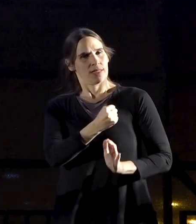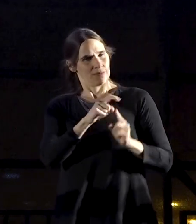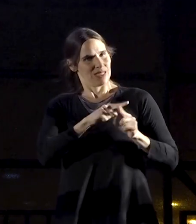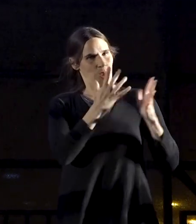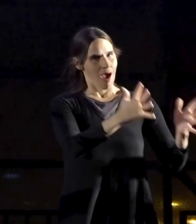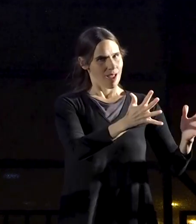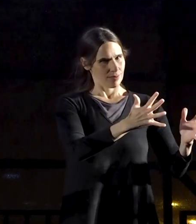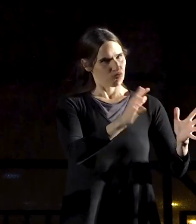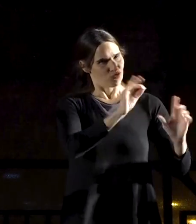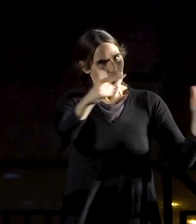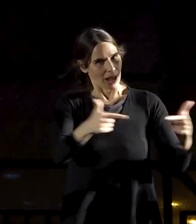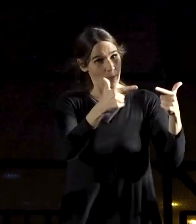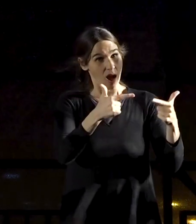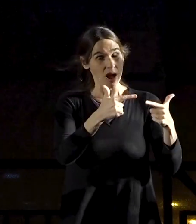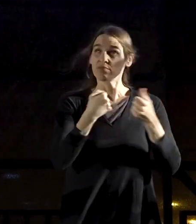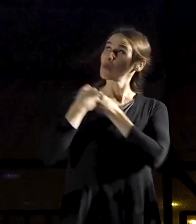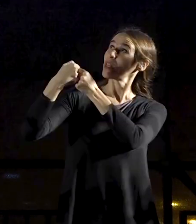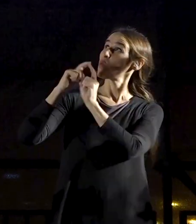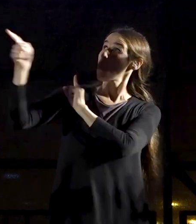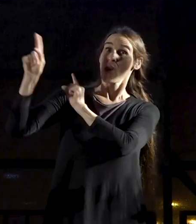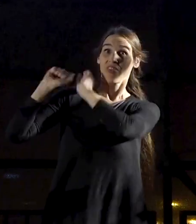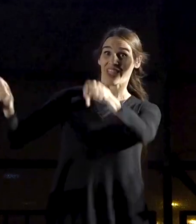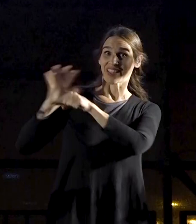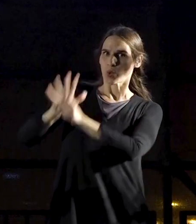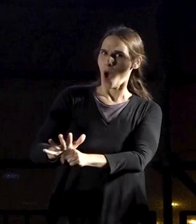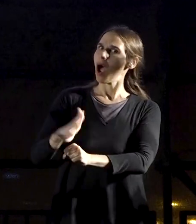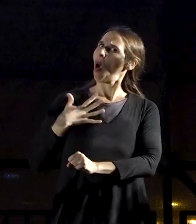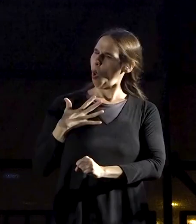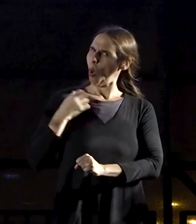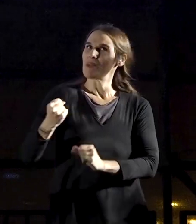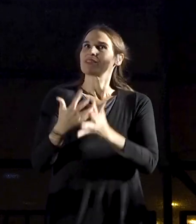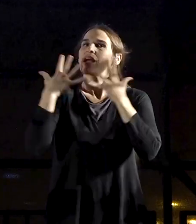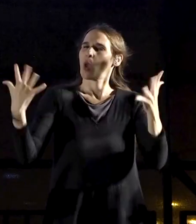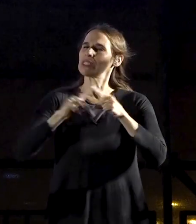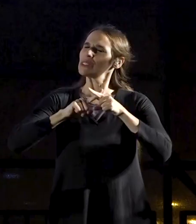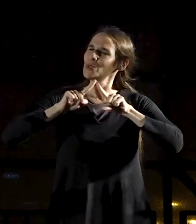and standing up to a dictatorship requires a very different kind of courage.